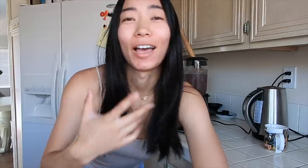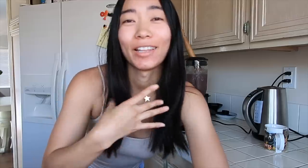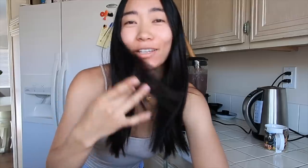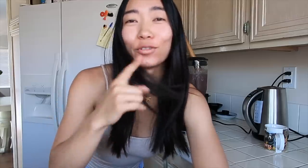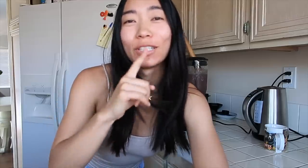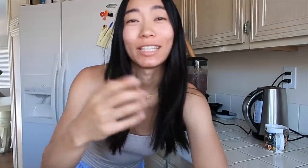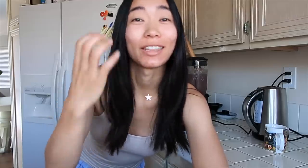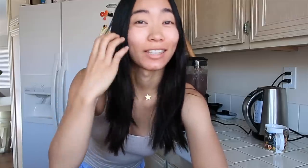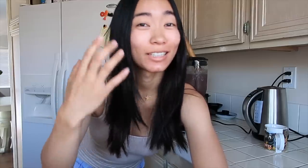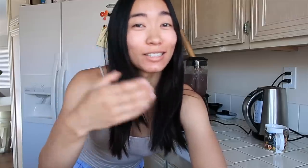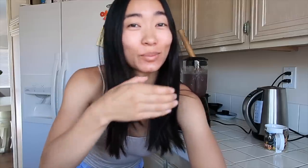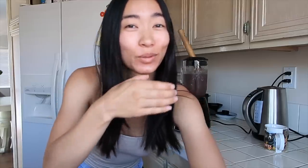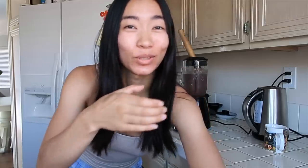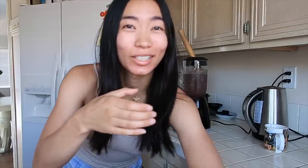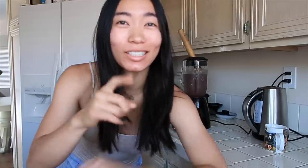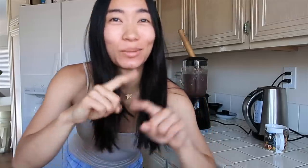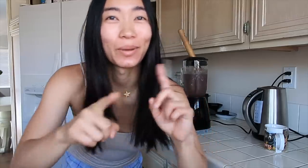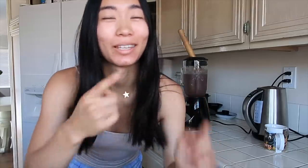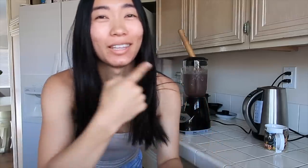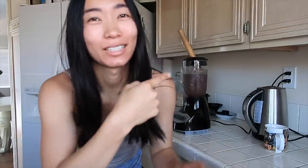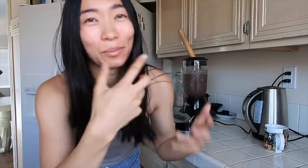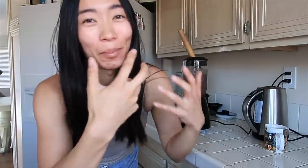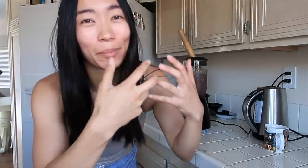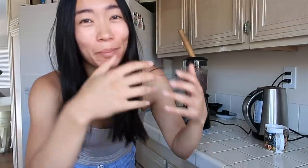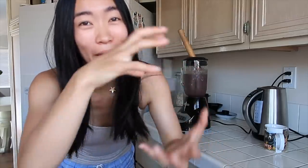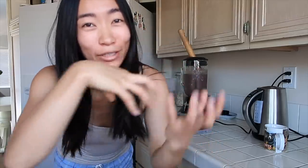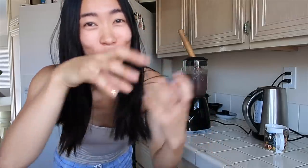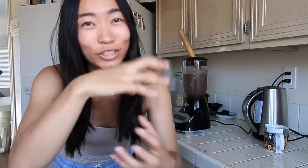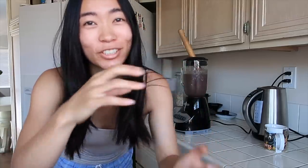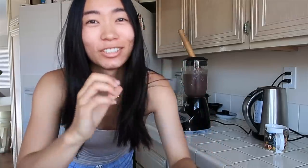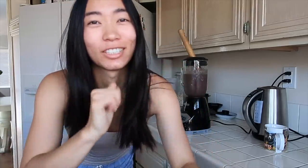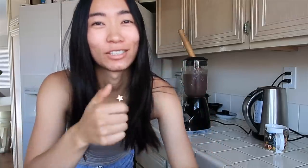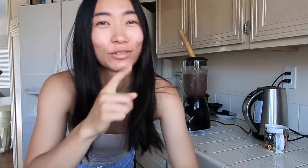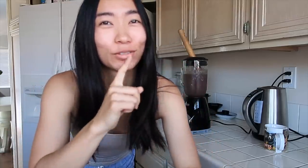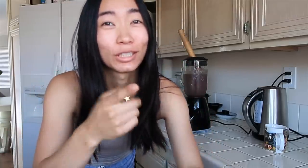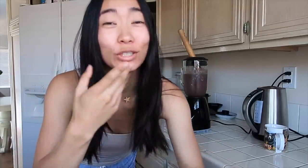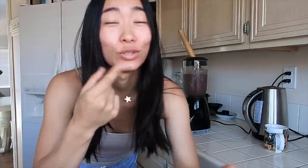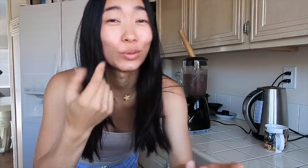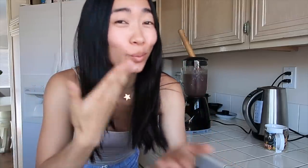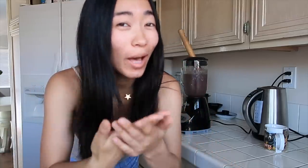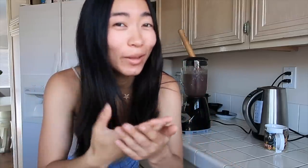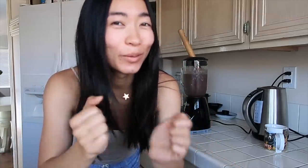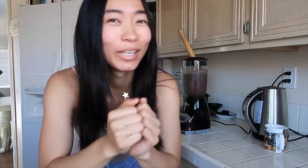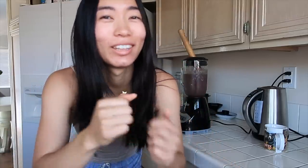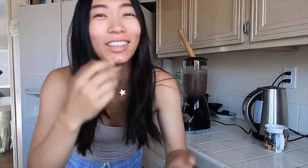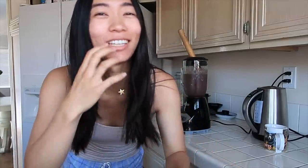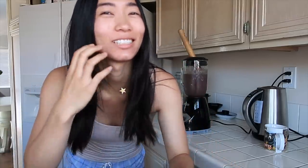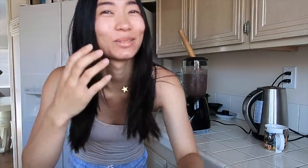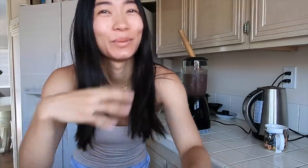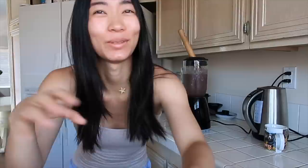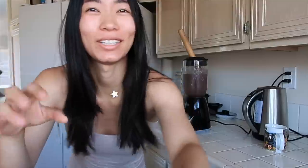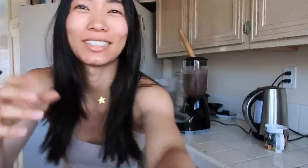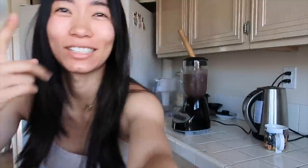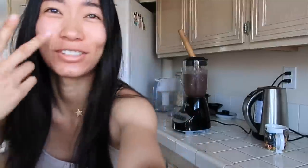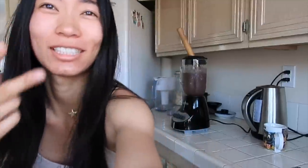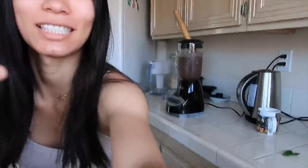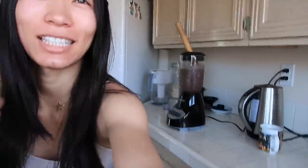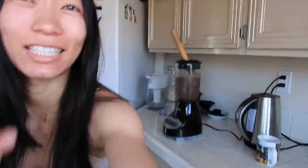I like really thick smoothies but but this blender doesn't really do well with thick smoothies, as you can see